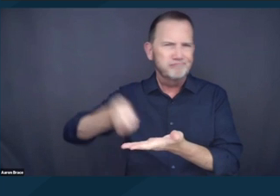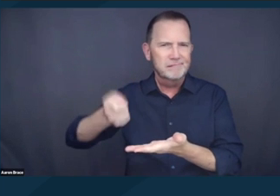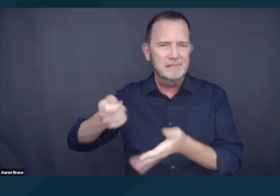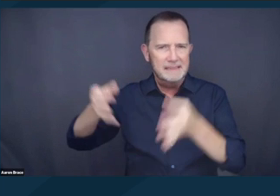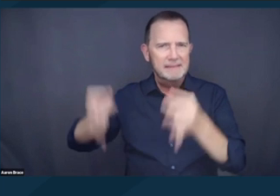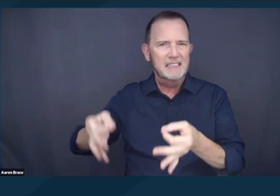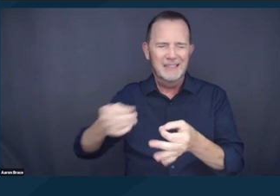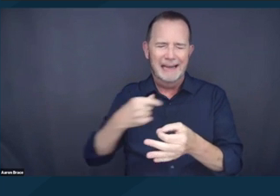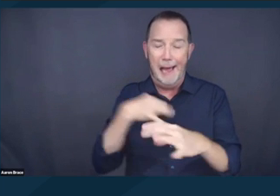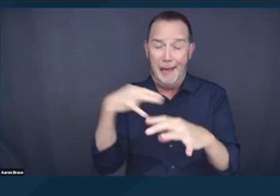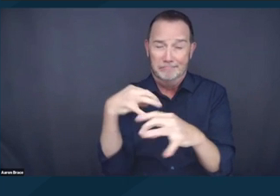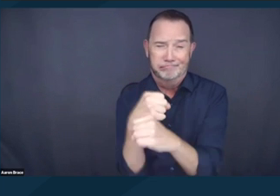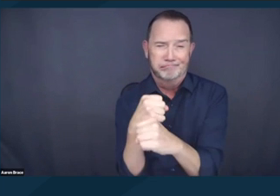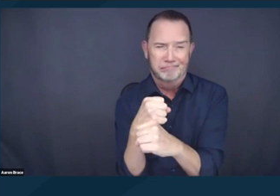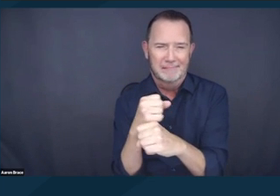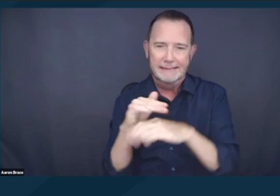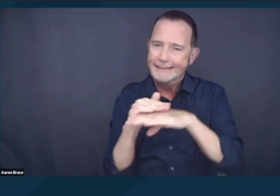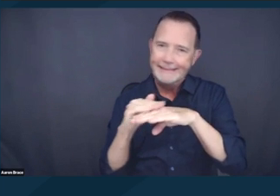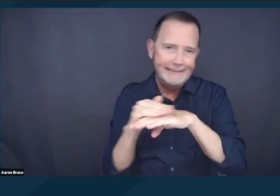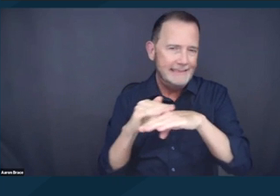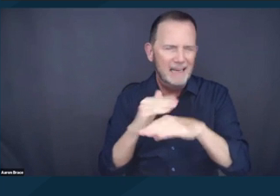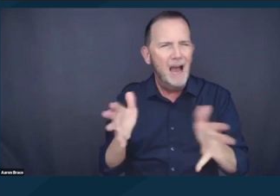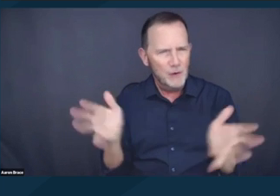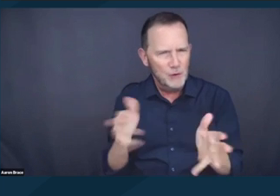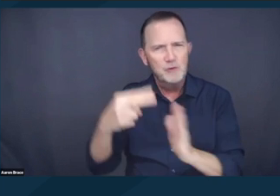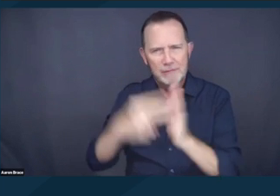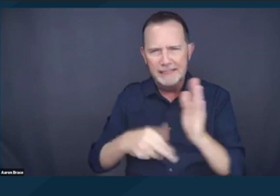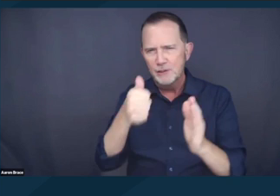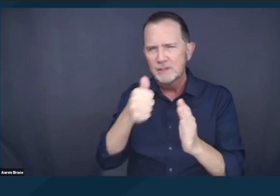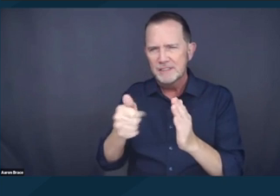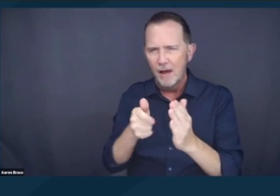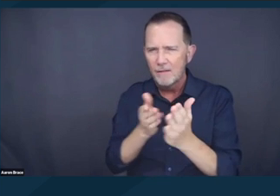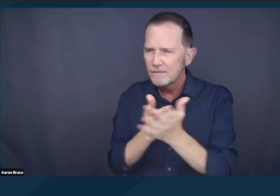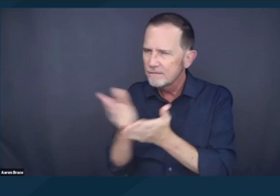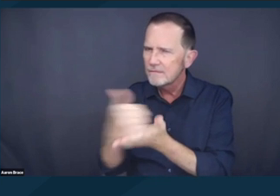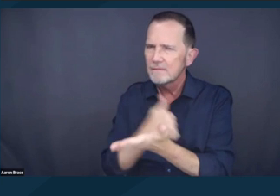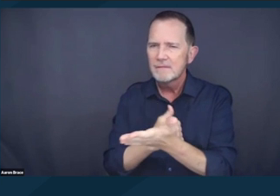the Supreme Court's opinion for themselves to really fully comprehend its gravity.